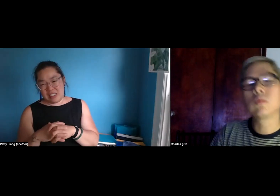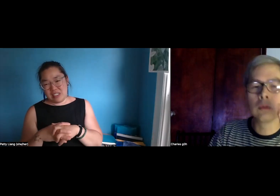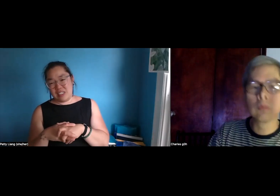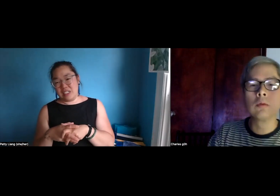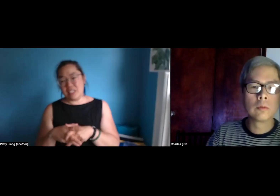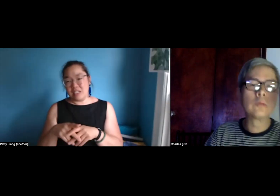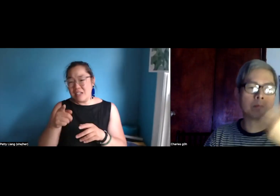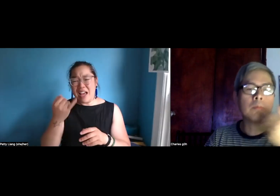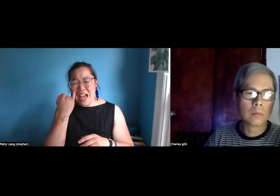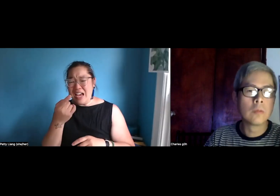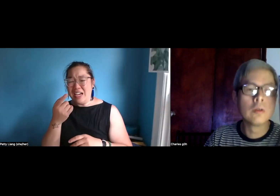So if you decide to do an English